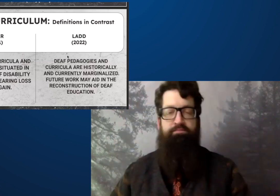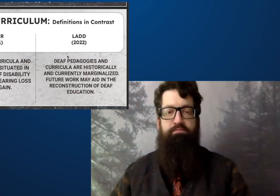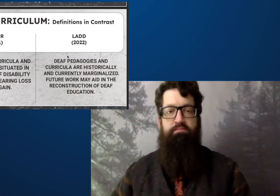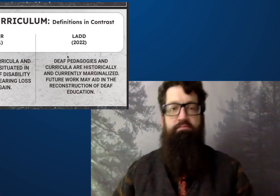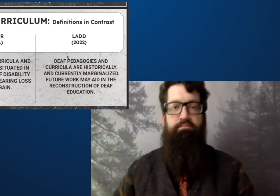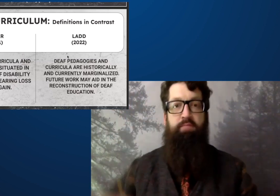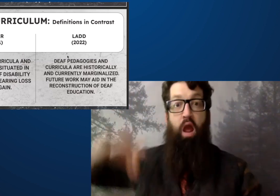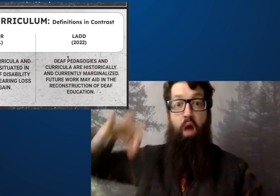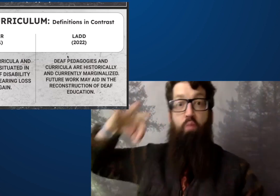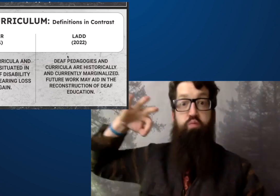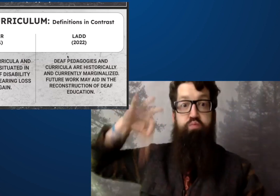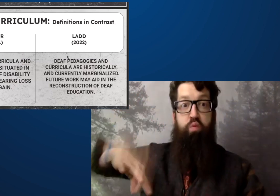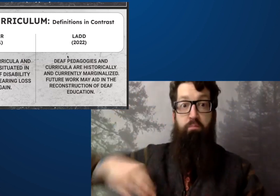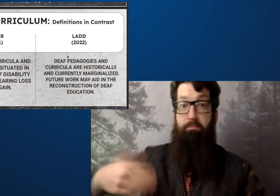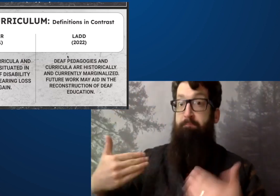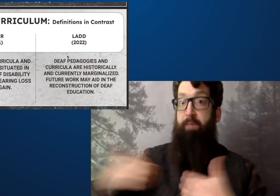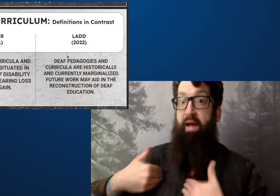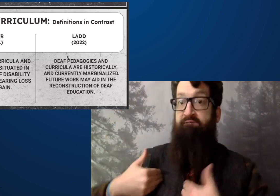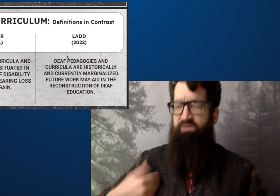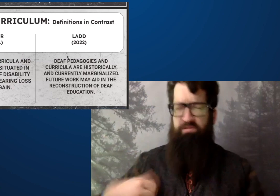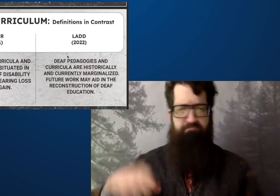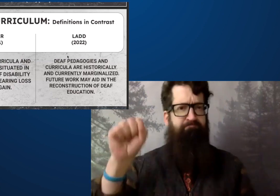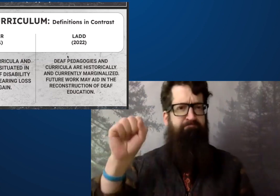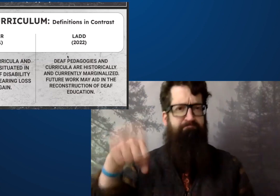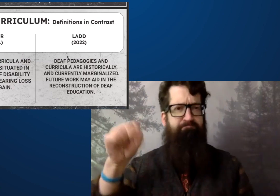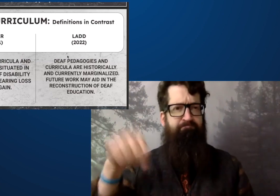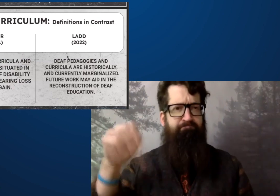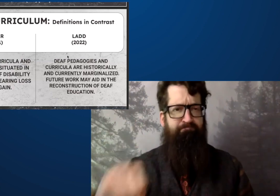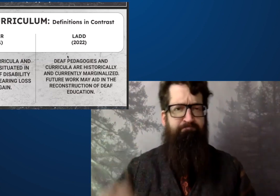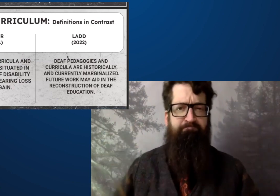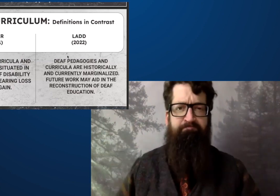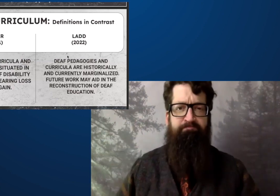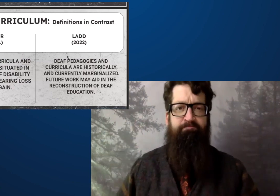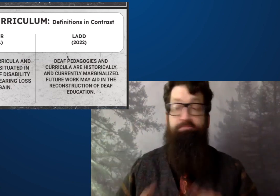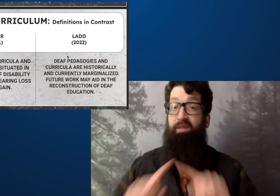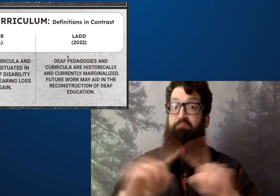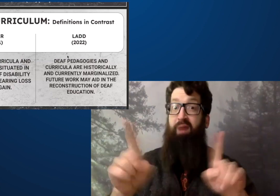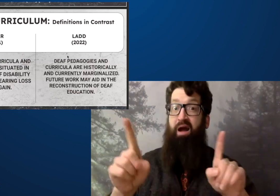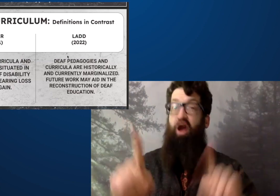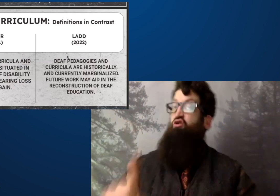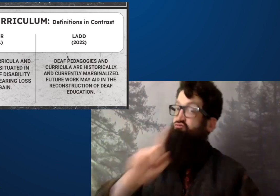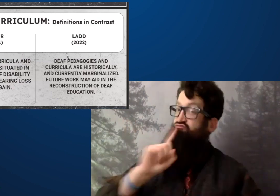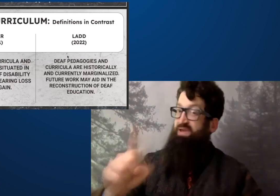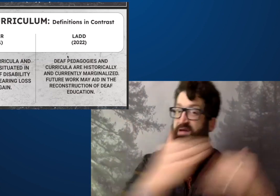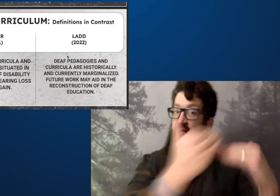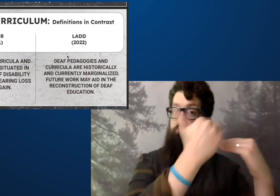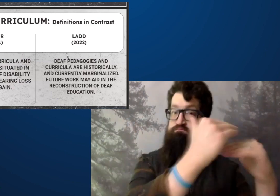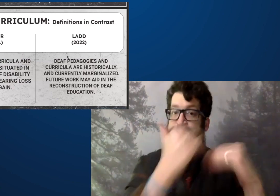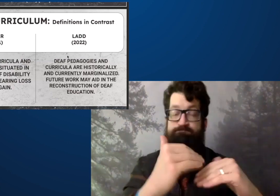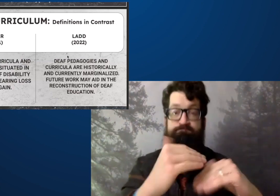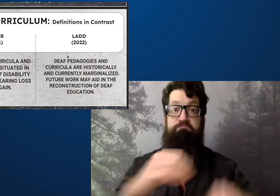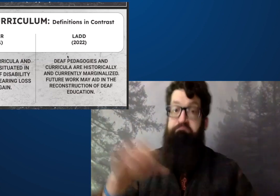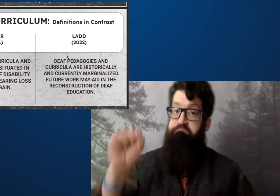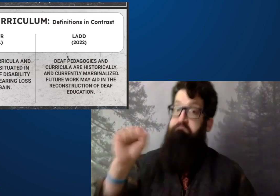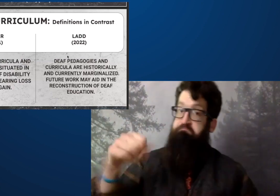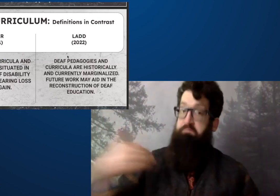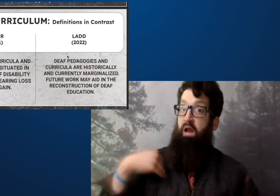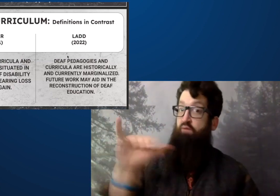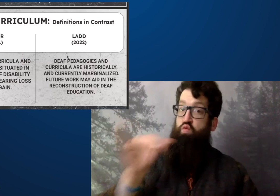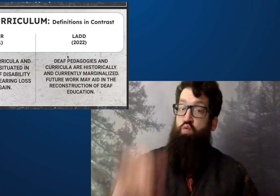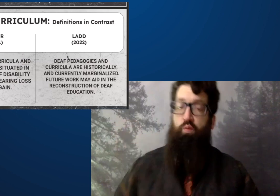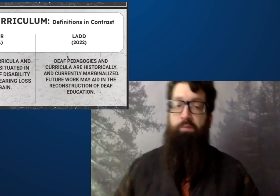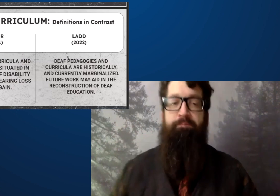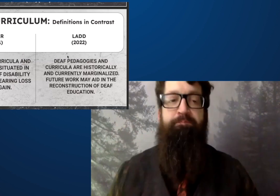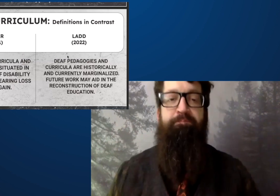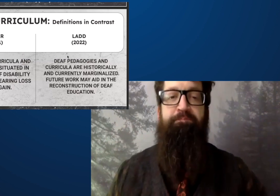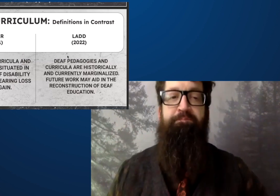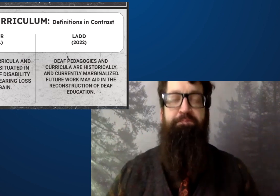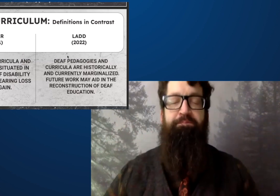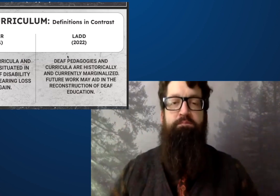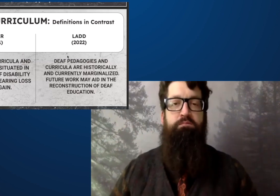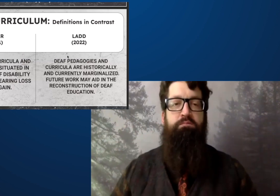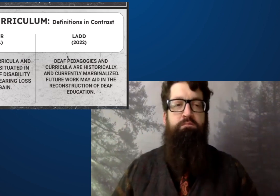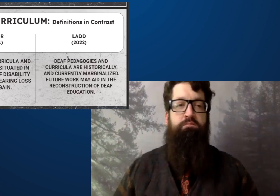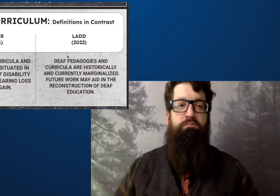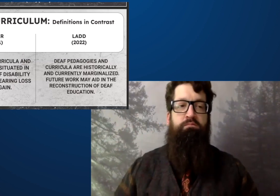So dialectics there are definitely benefits and limitations.